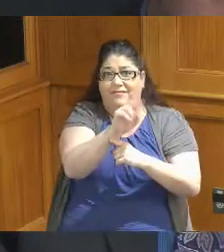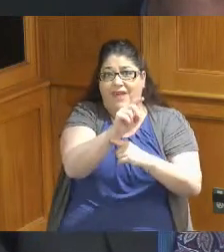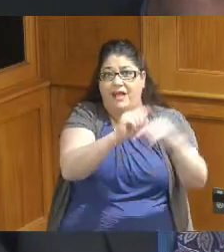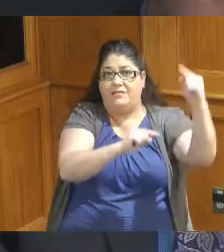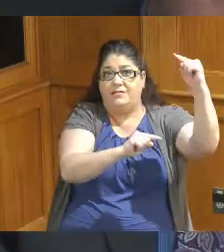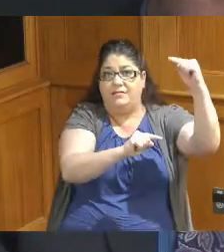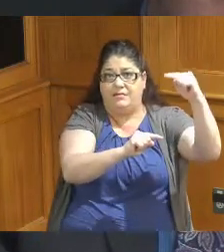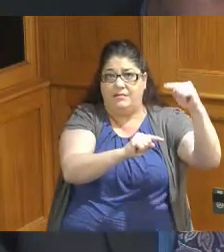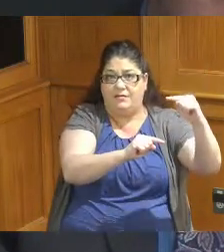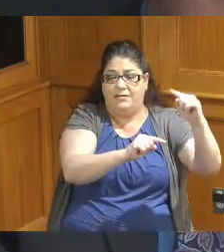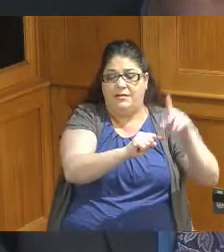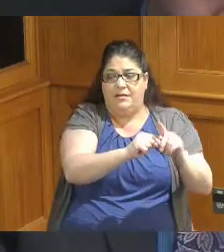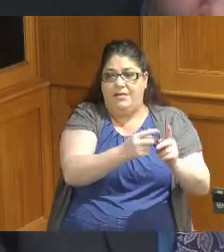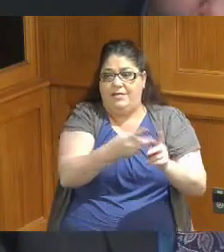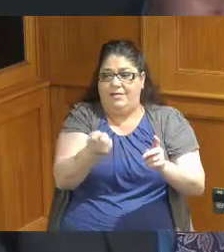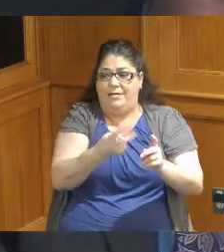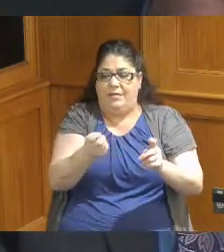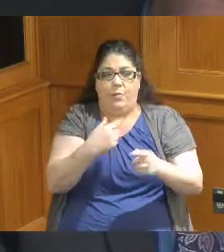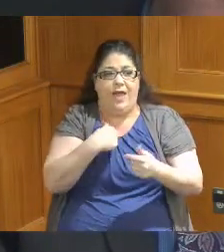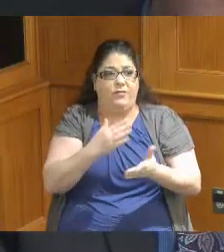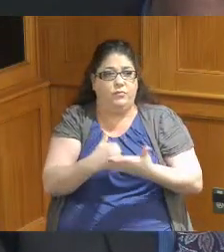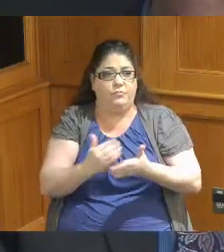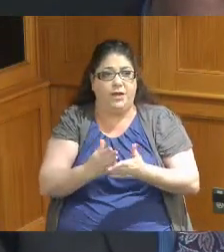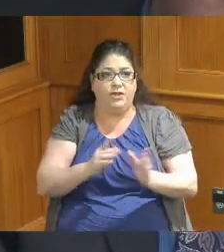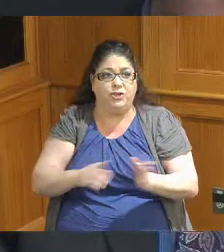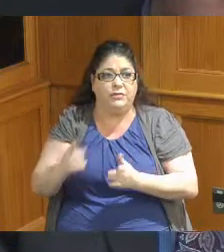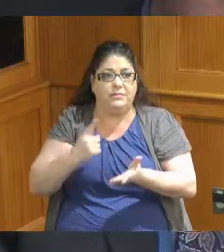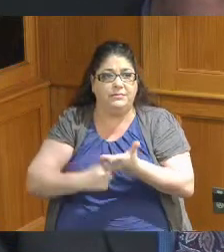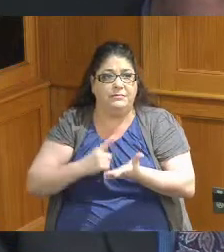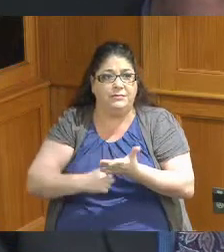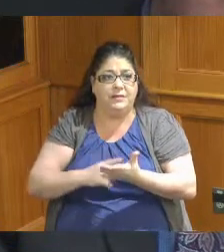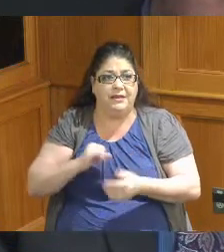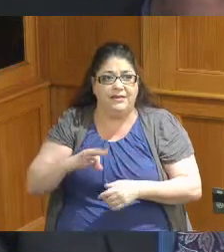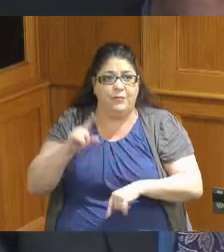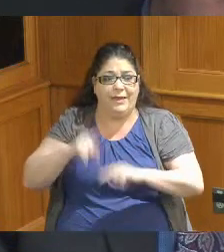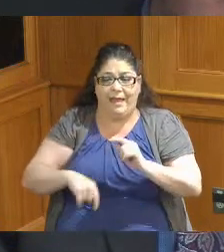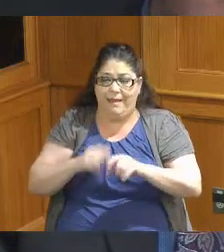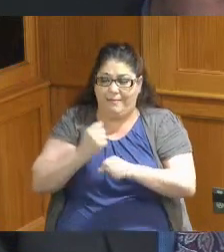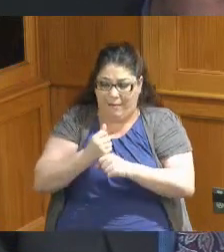some budget have to have some budget conversations if we can't get some forward movement still in